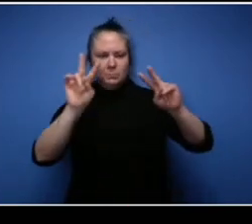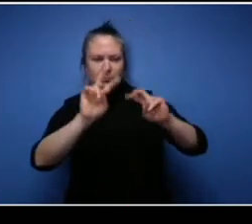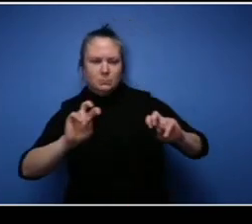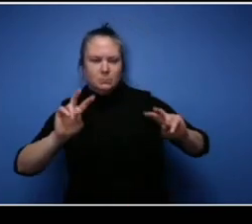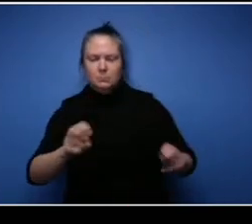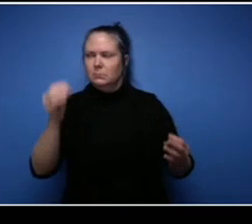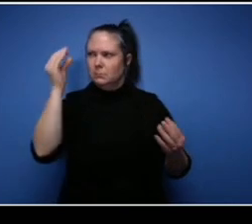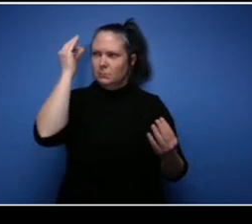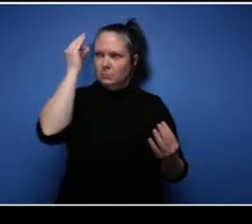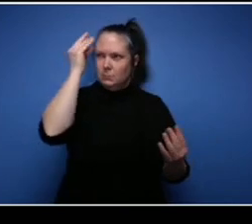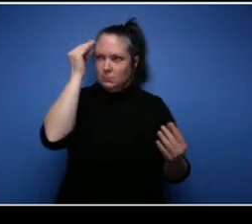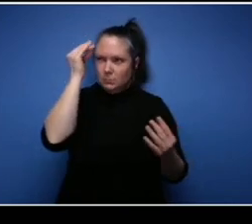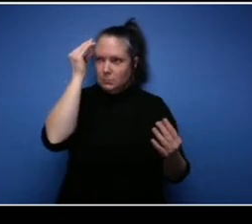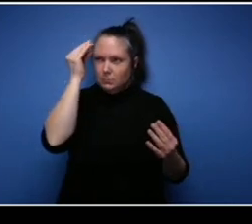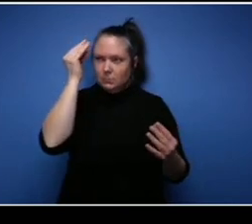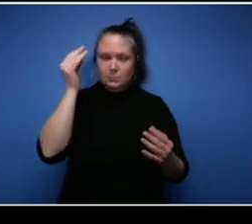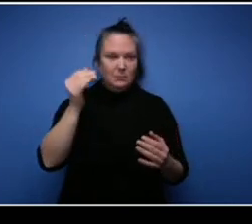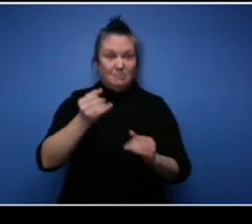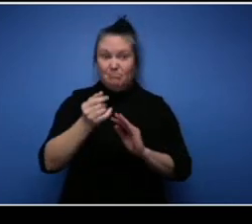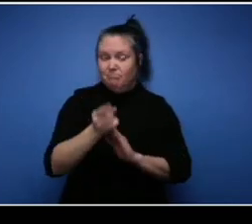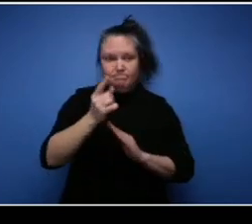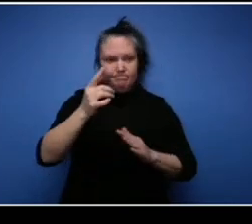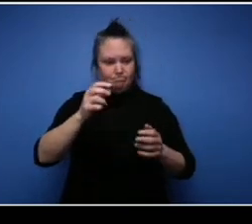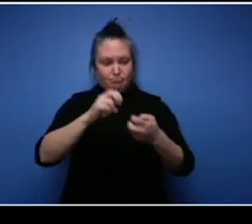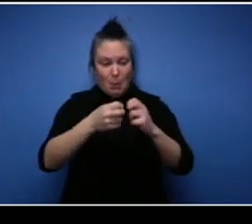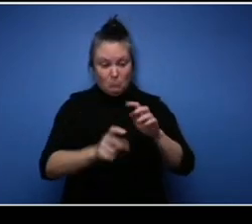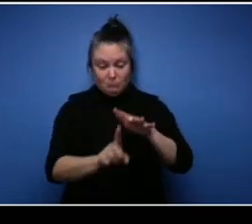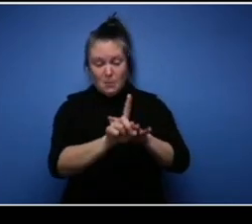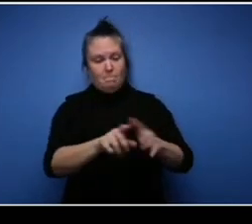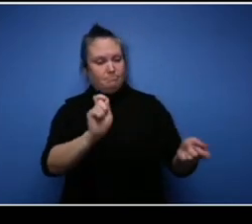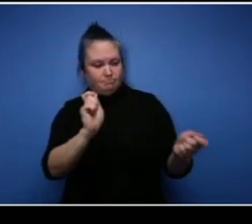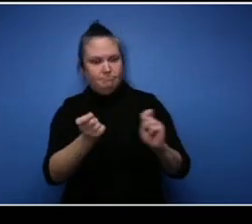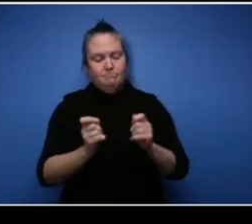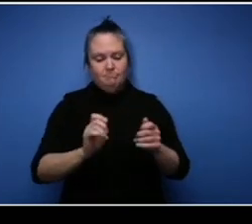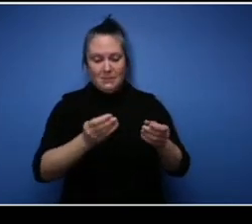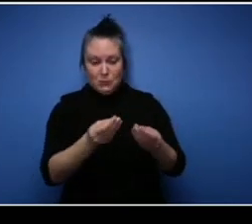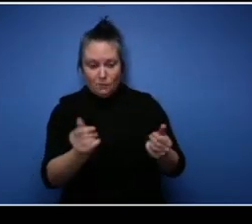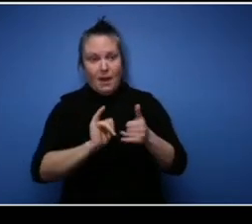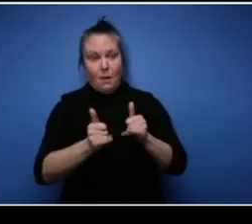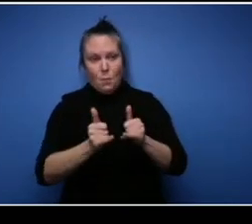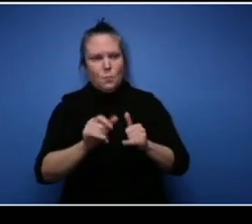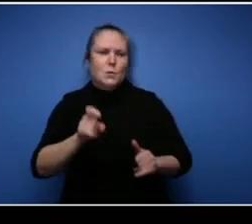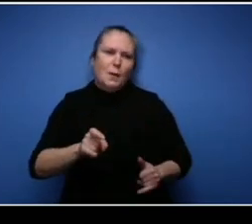the fly problem solve on the fly and uh you know present solutions you know right away.